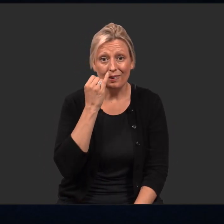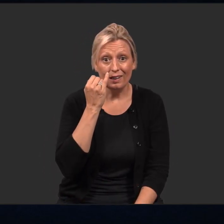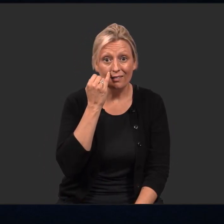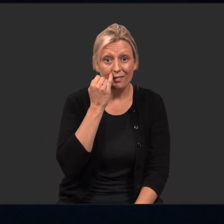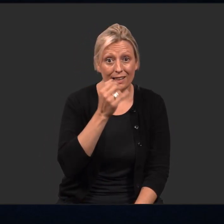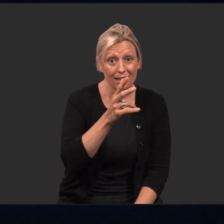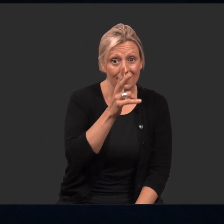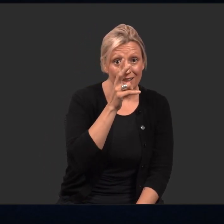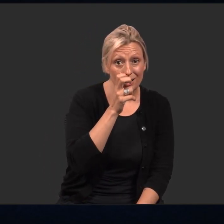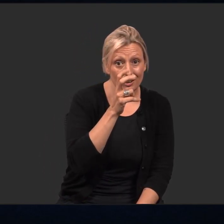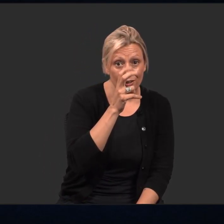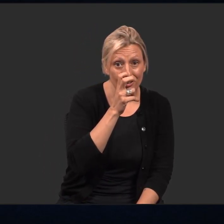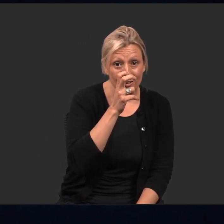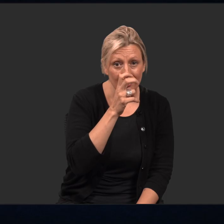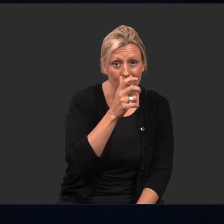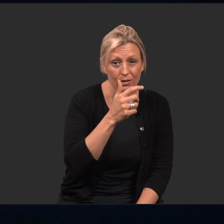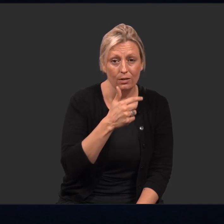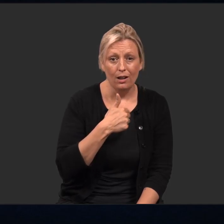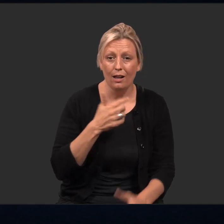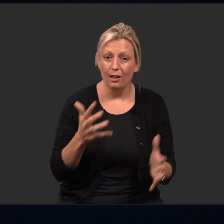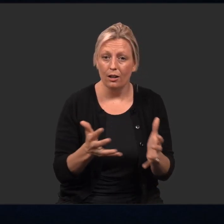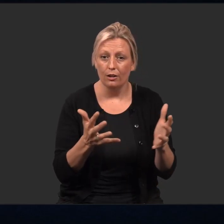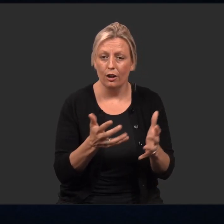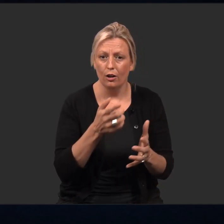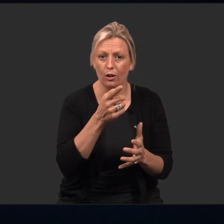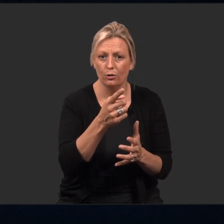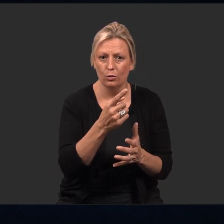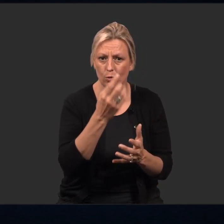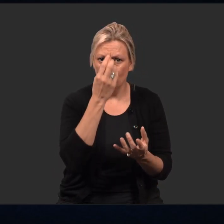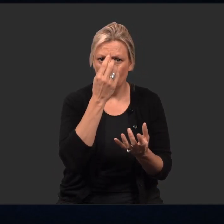If you are using your auditory sense, I would encourage you to see--